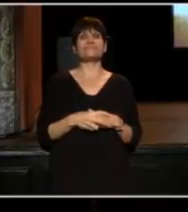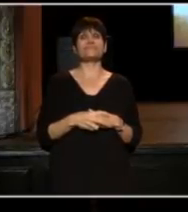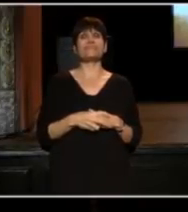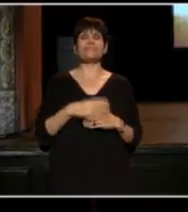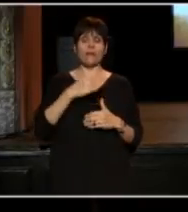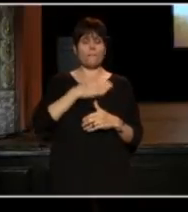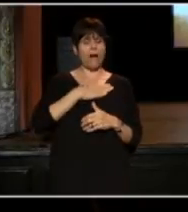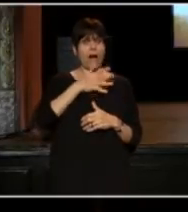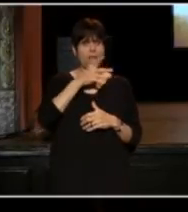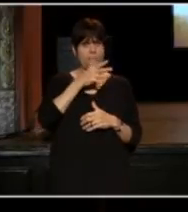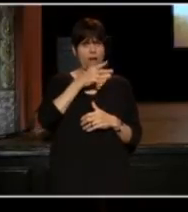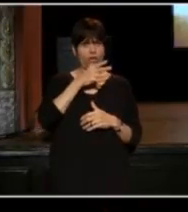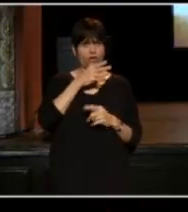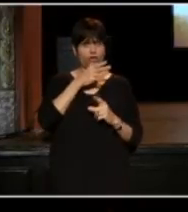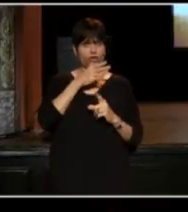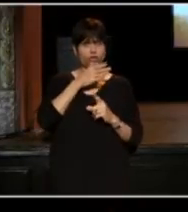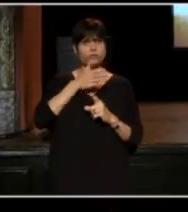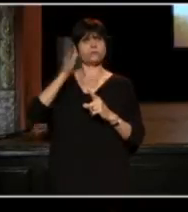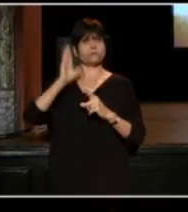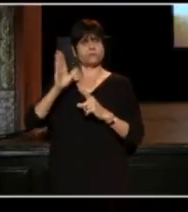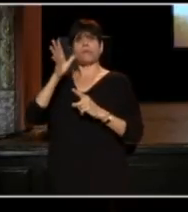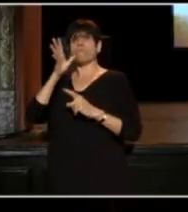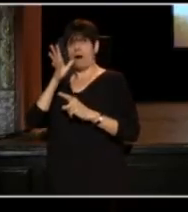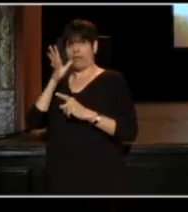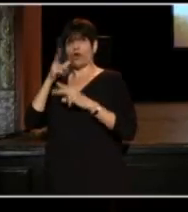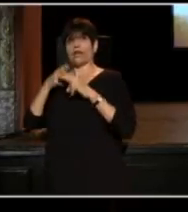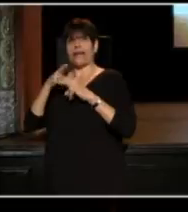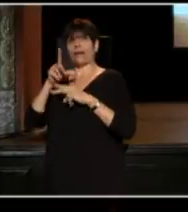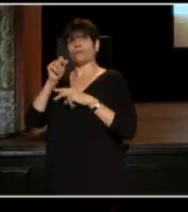My mother's mother was Lorraine Martin,